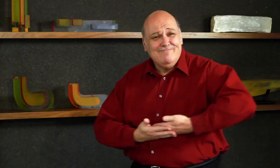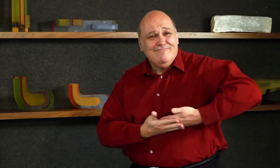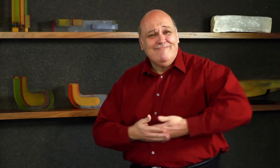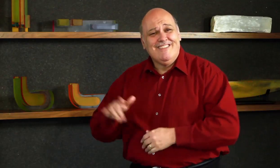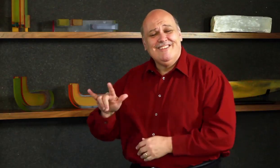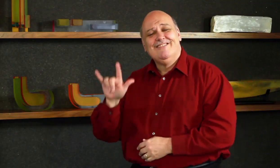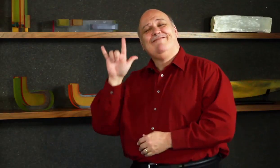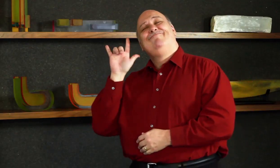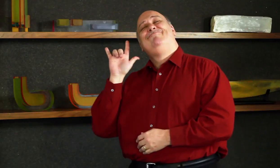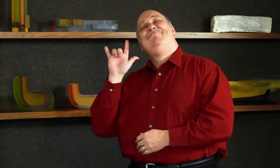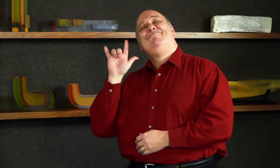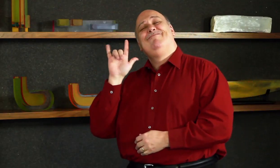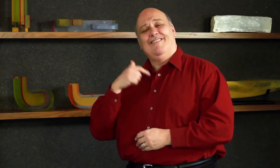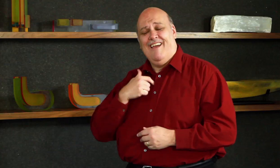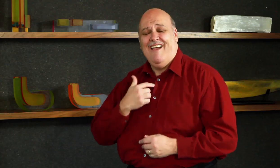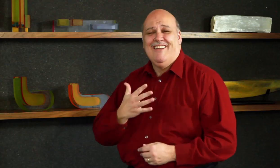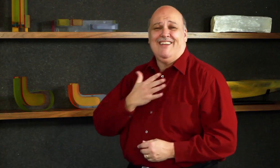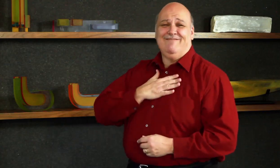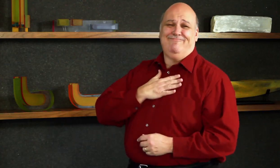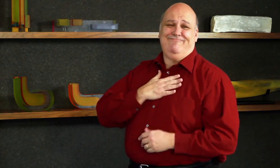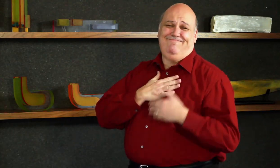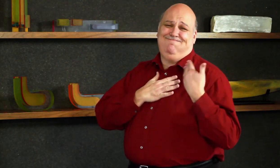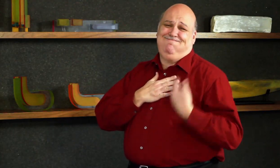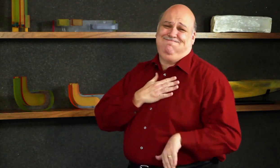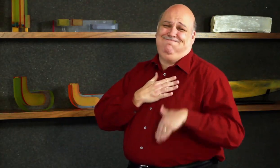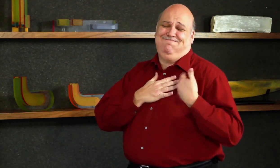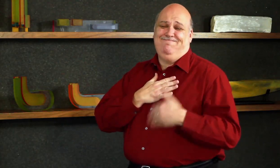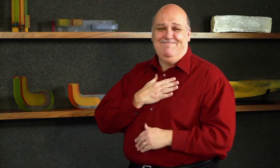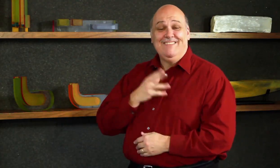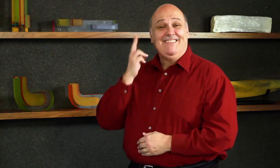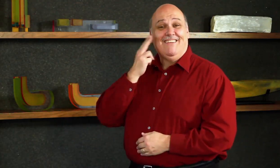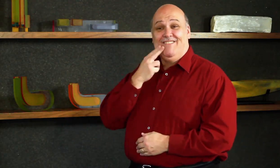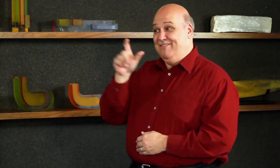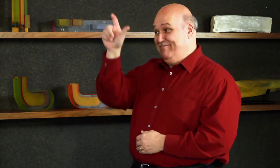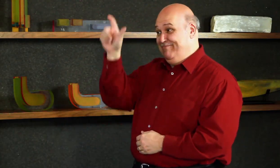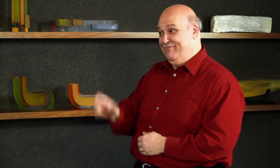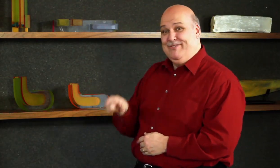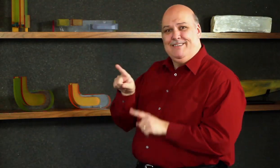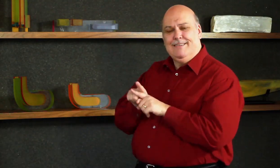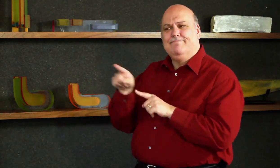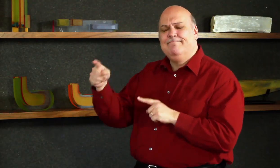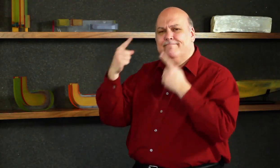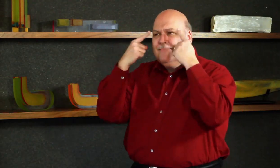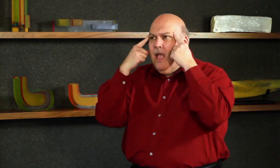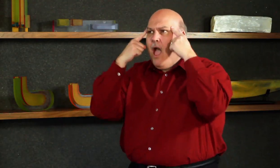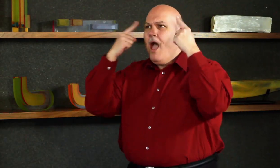That was a heartfelt I Love You! Then